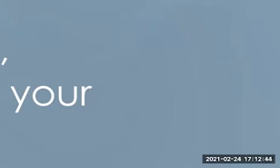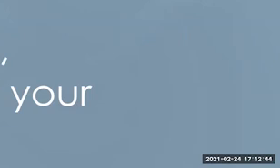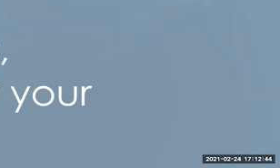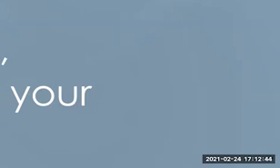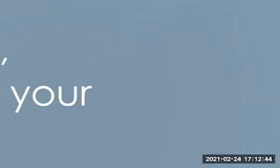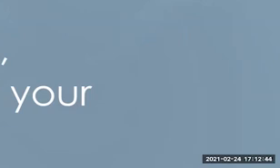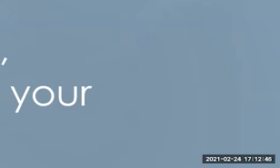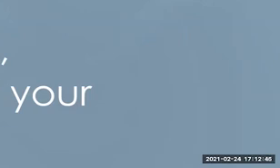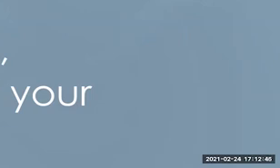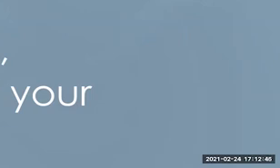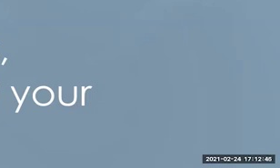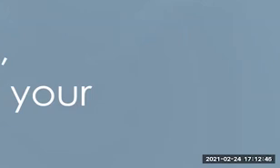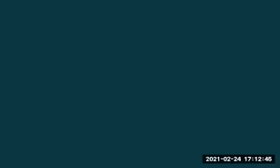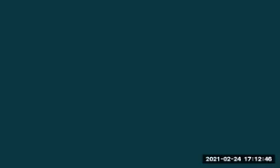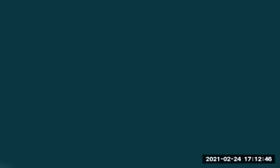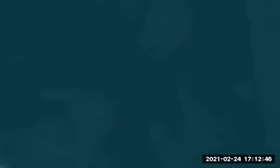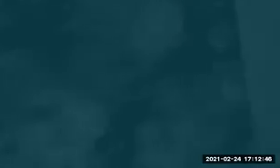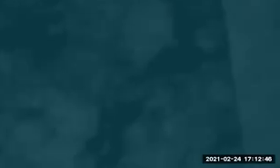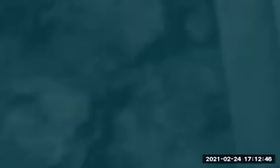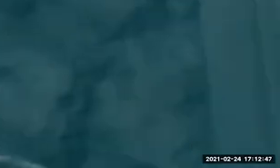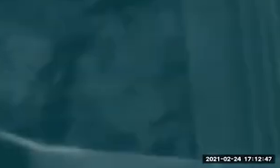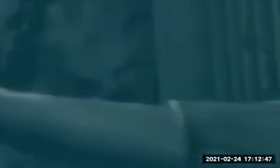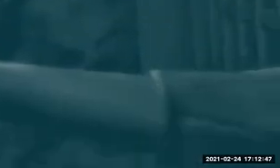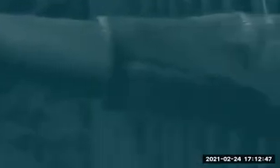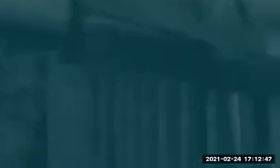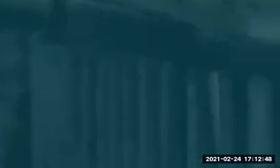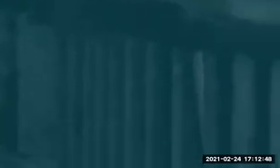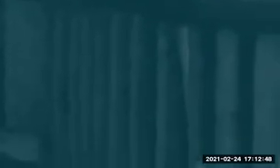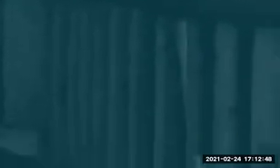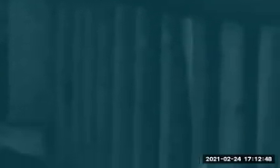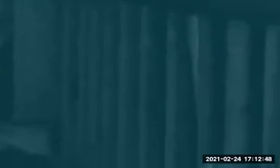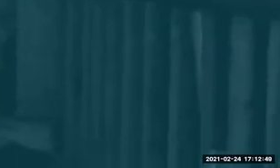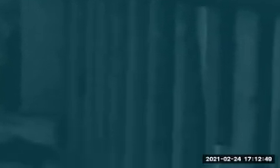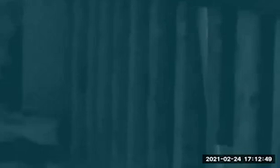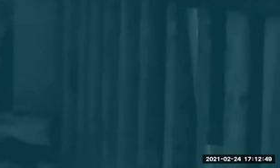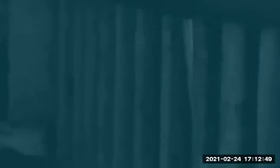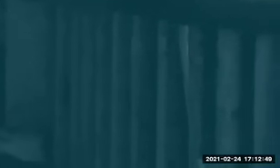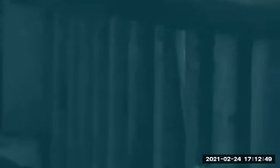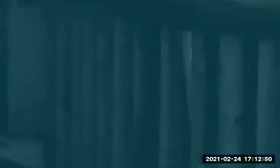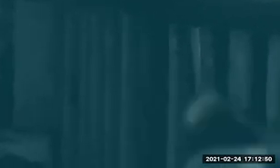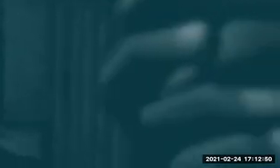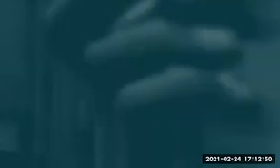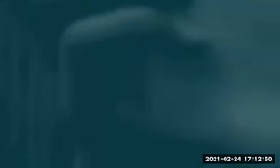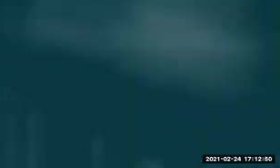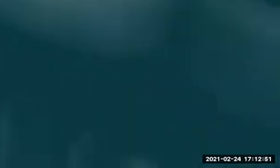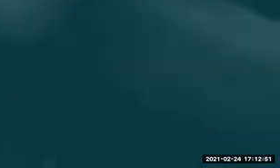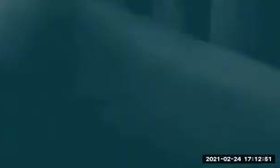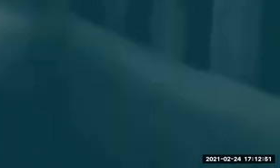level that I'm going to be working on. So now I've got all the cool stuff, I have my story, I know